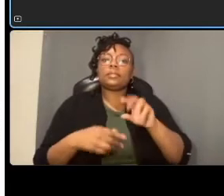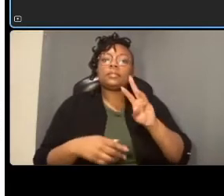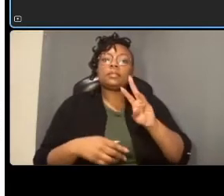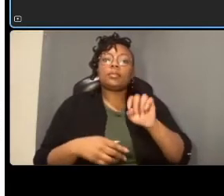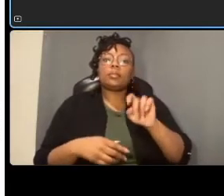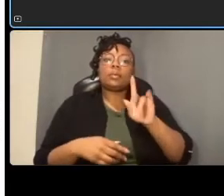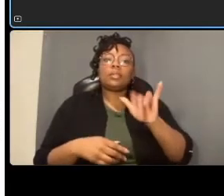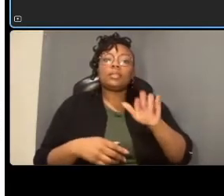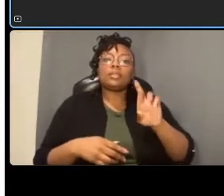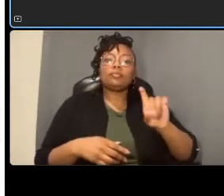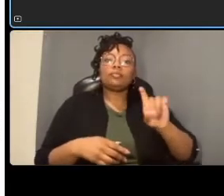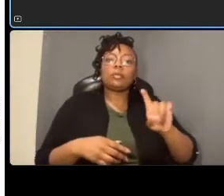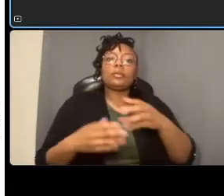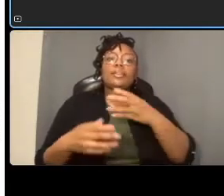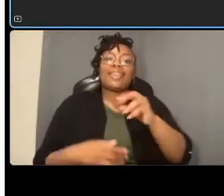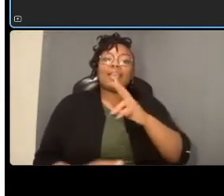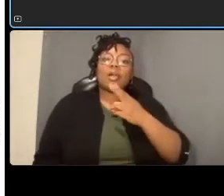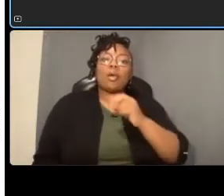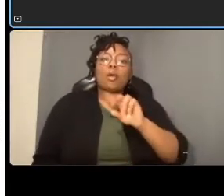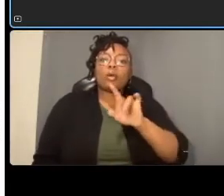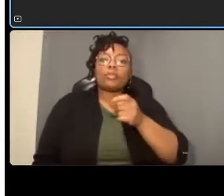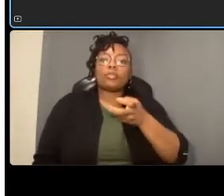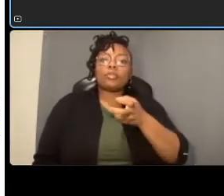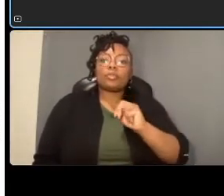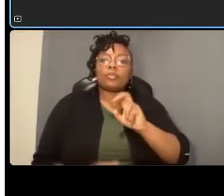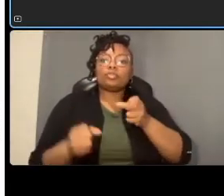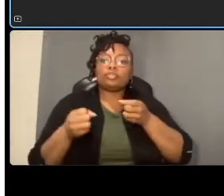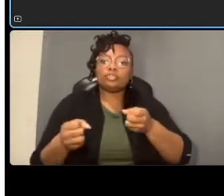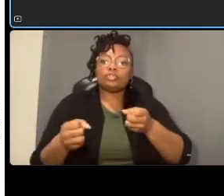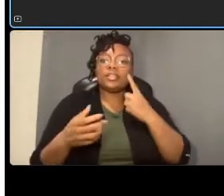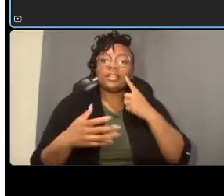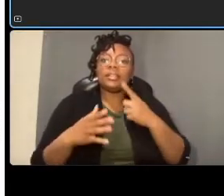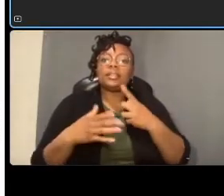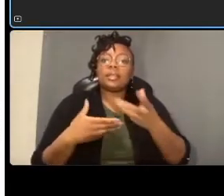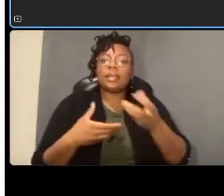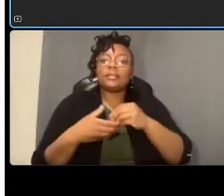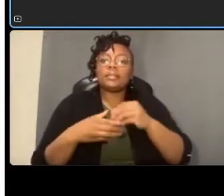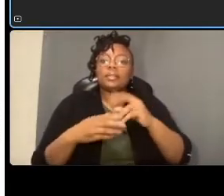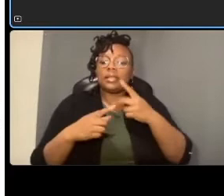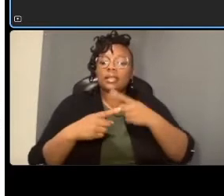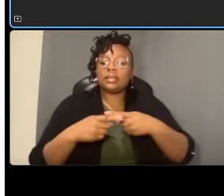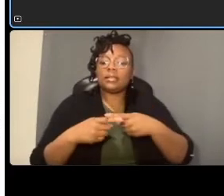which encompasses the intersections also of garfield street and cathedral avenue